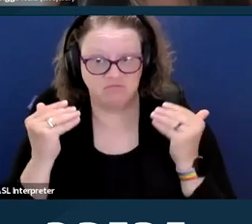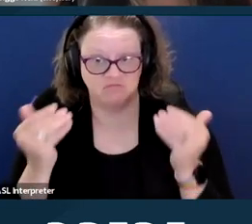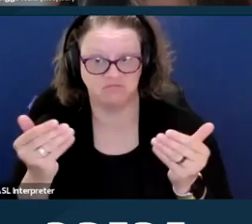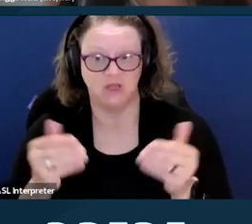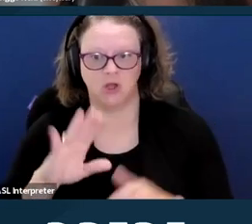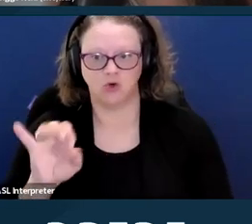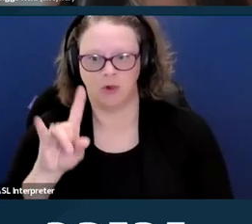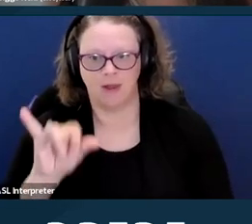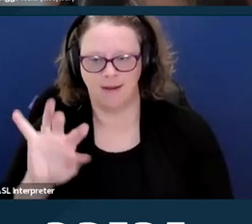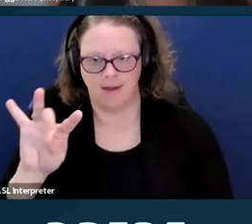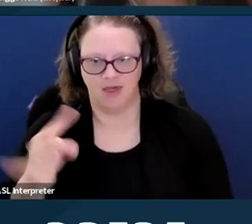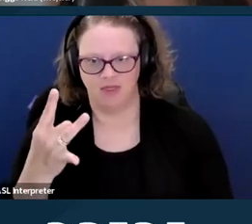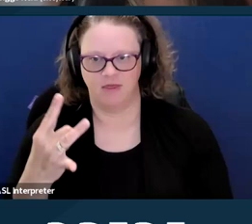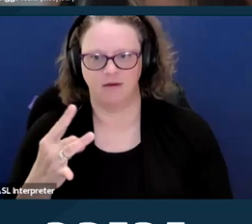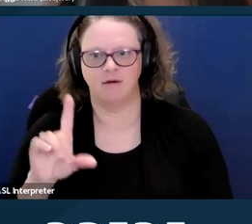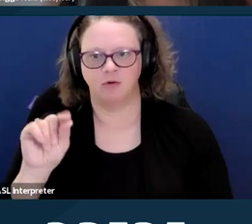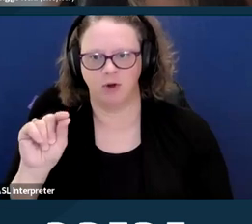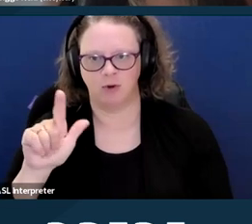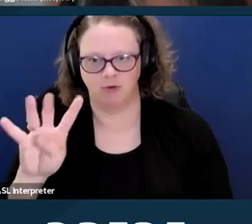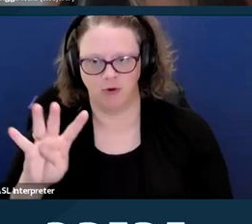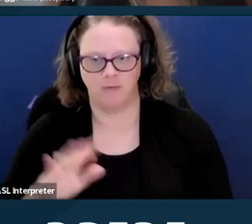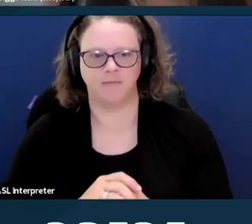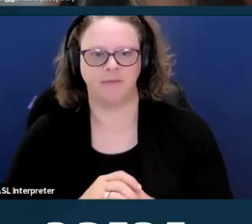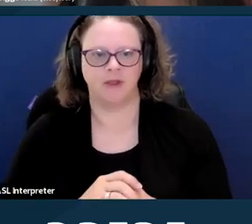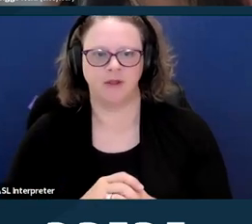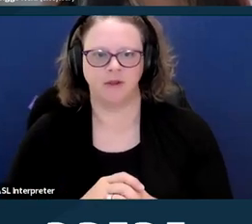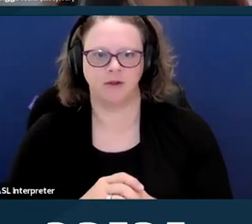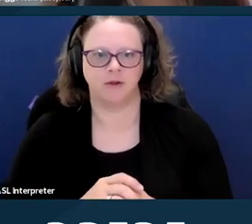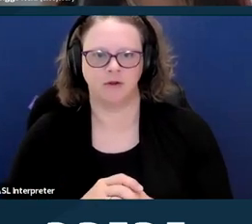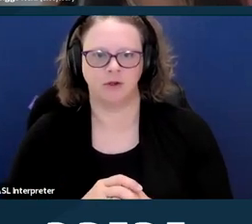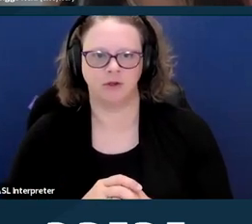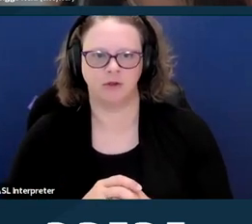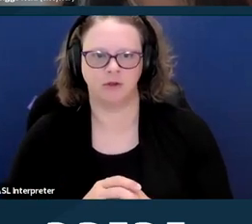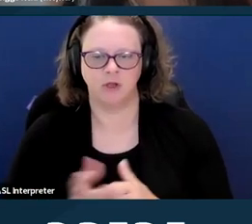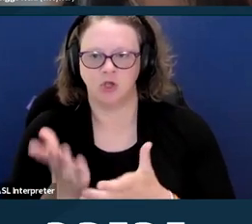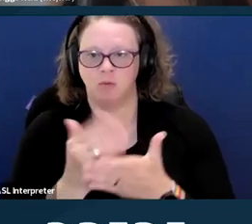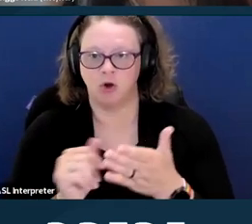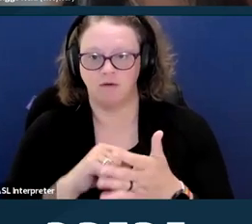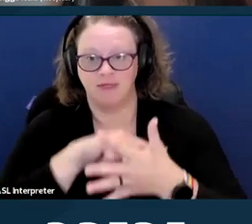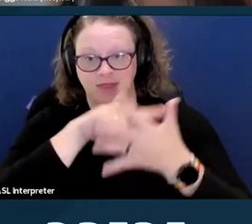of this year so, part of these new provisions prohibit